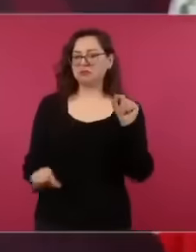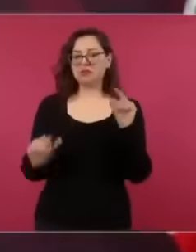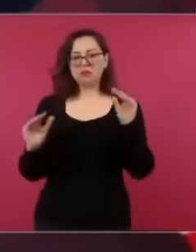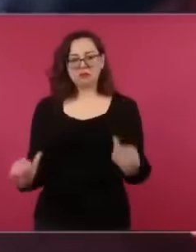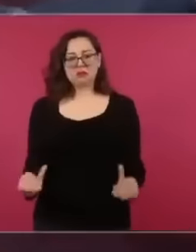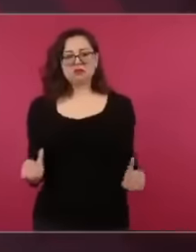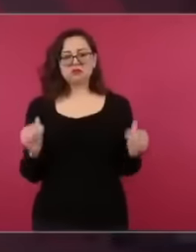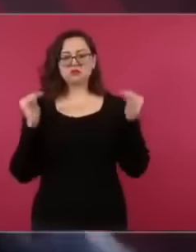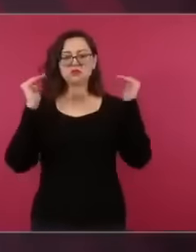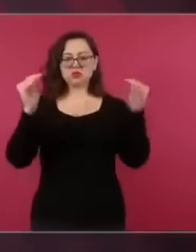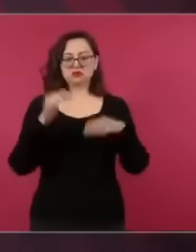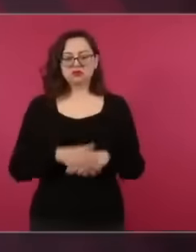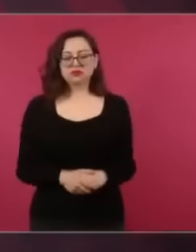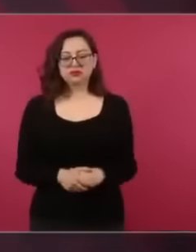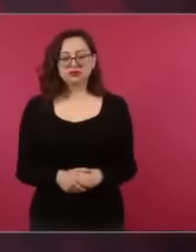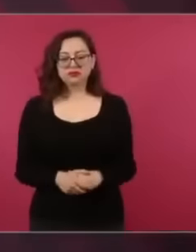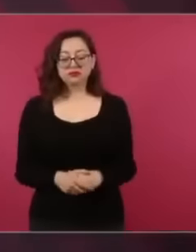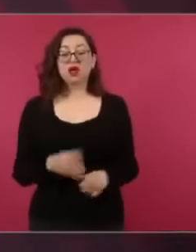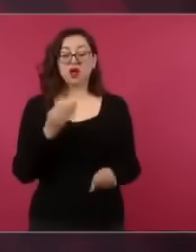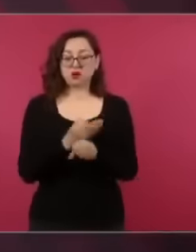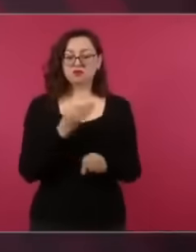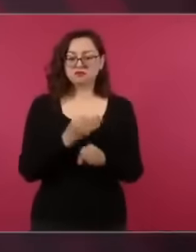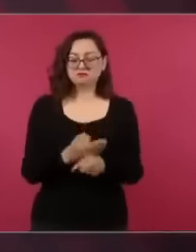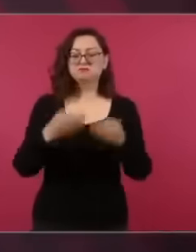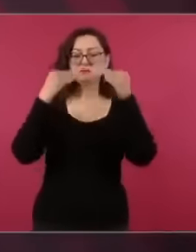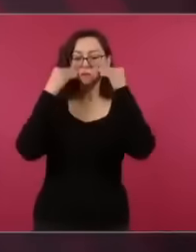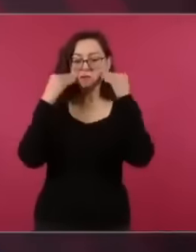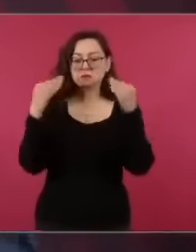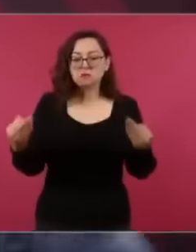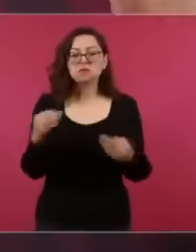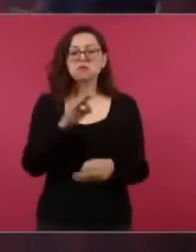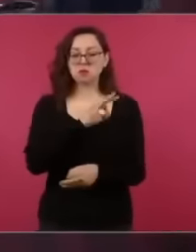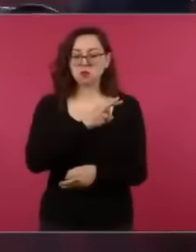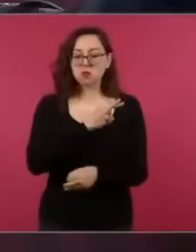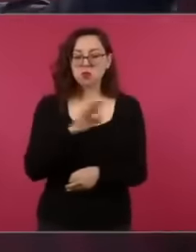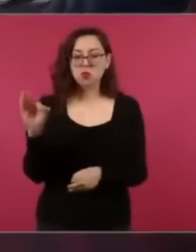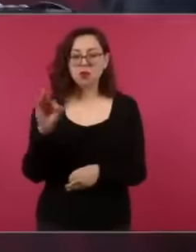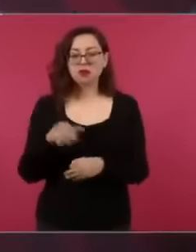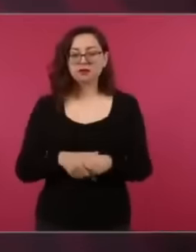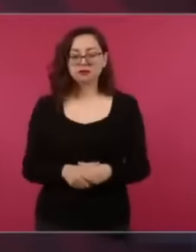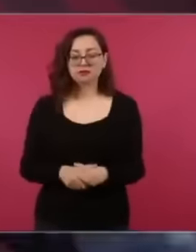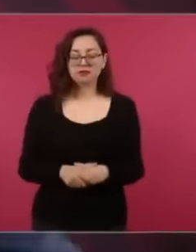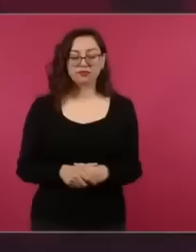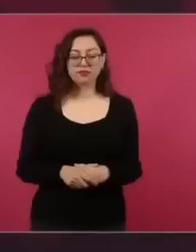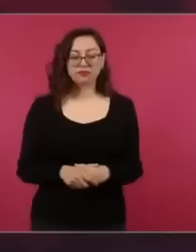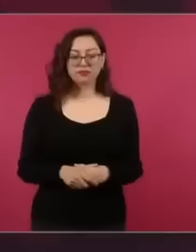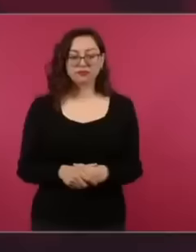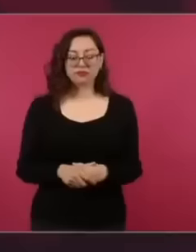happening becomes a power